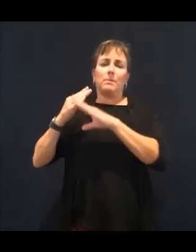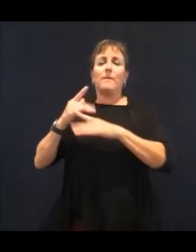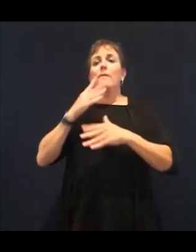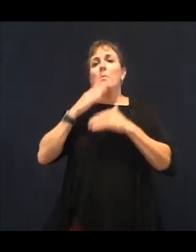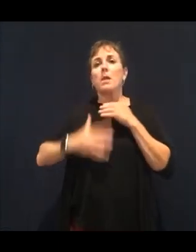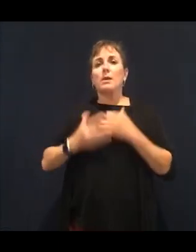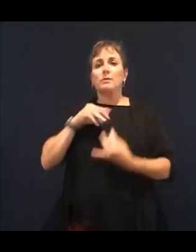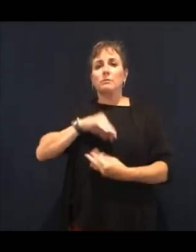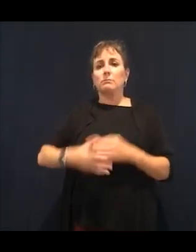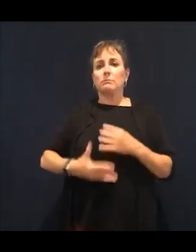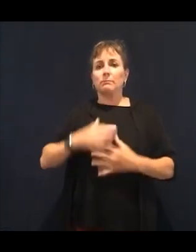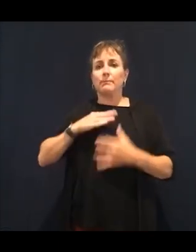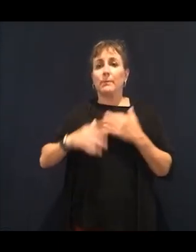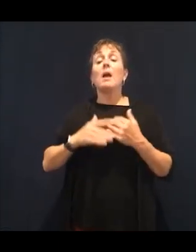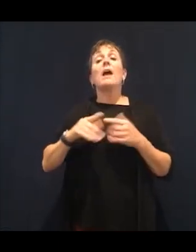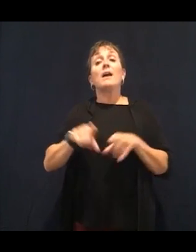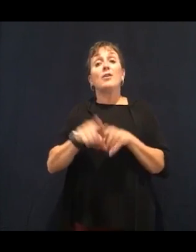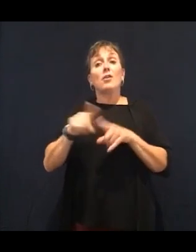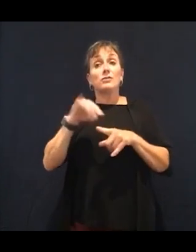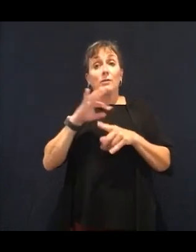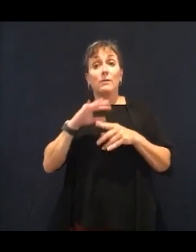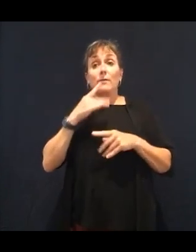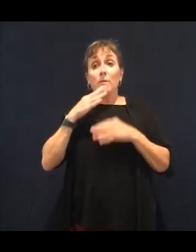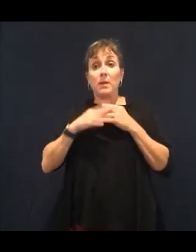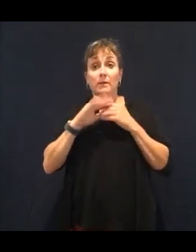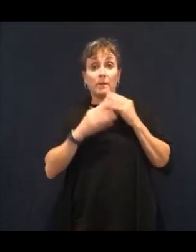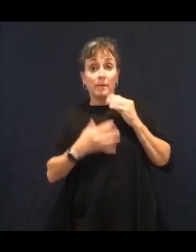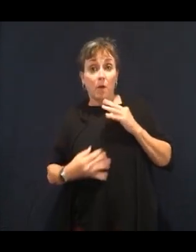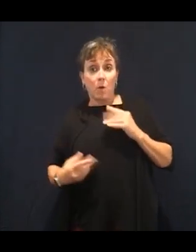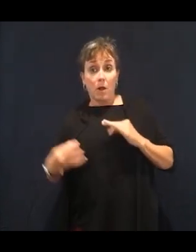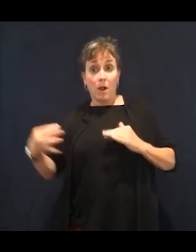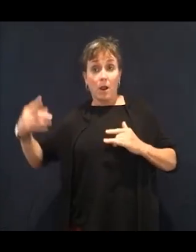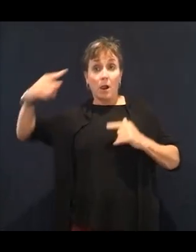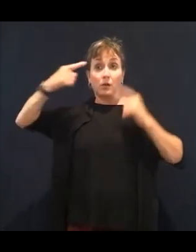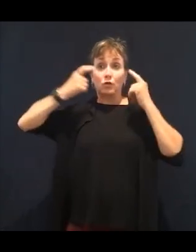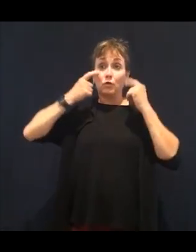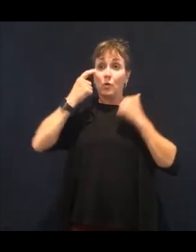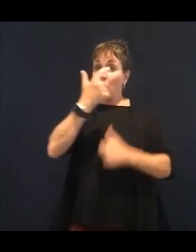lots of sugar in the first place our body goes is from the highest part